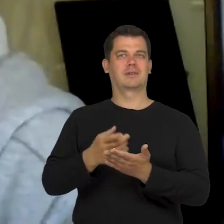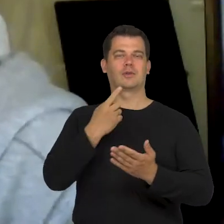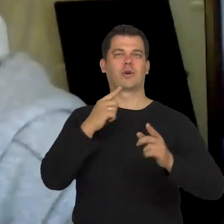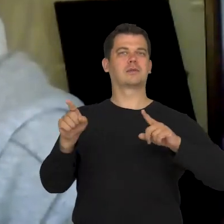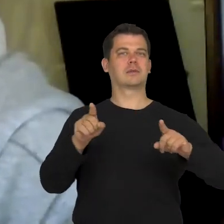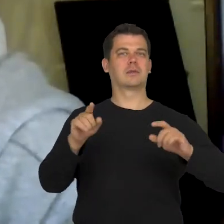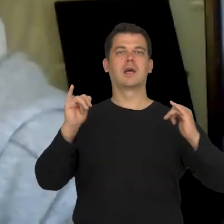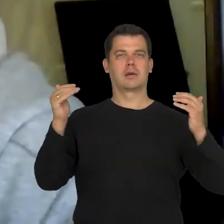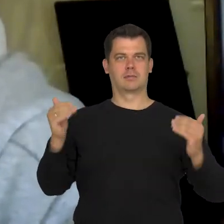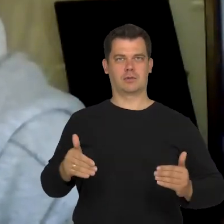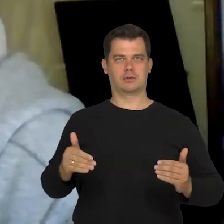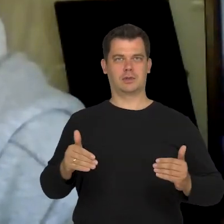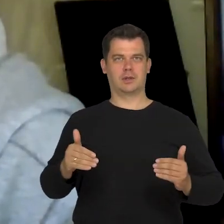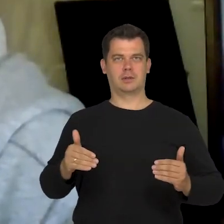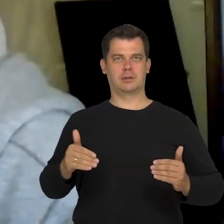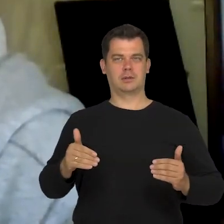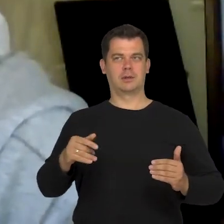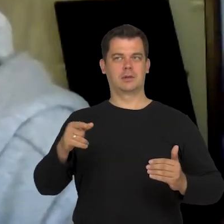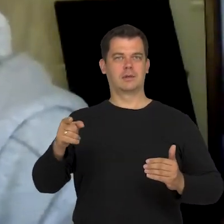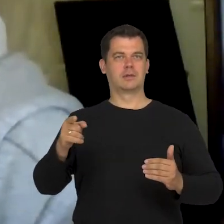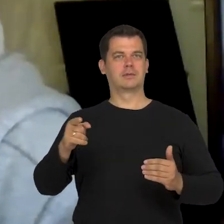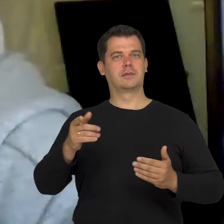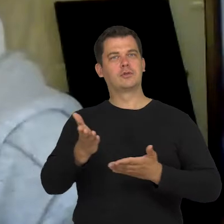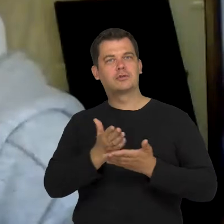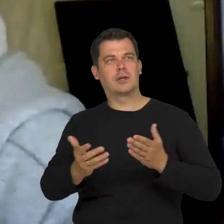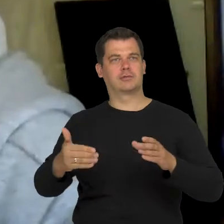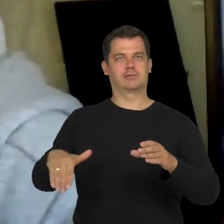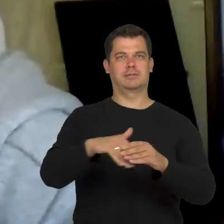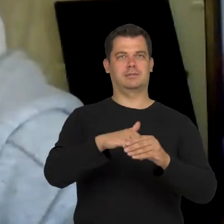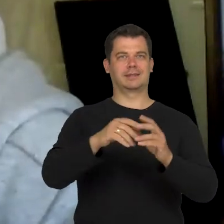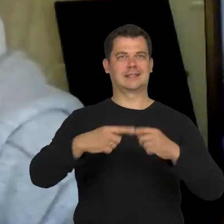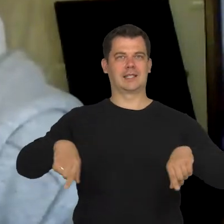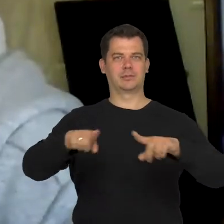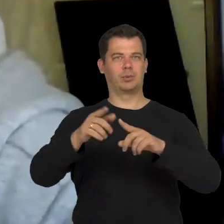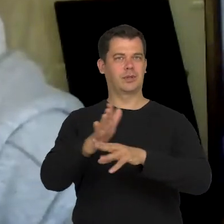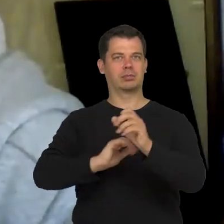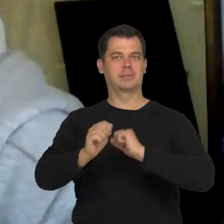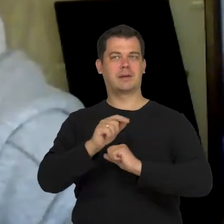about the team they could have if a part of it consisted of people with disabilities.